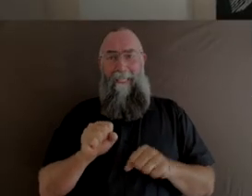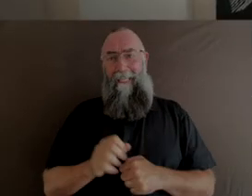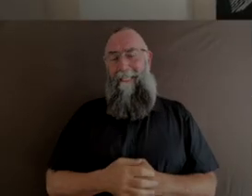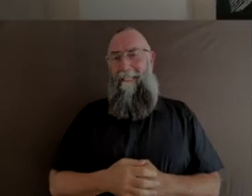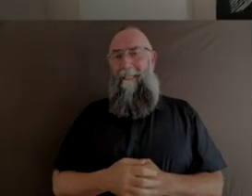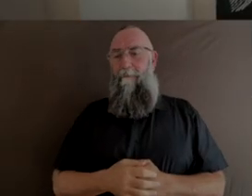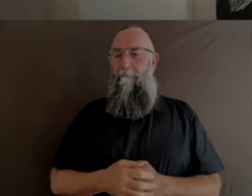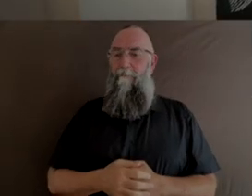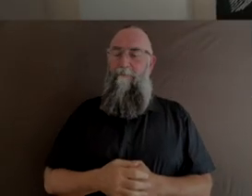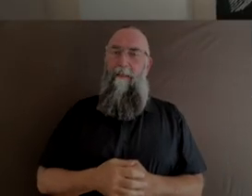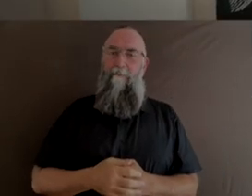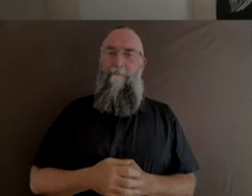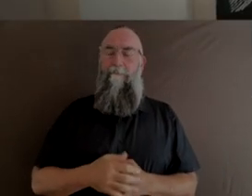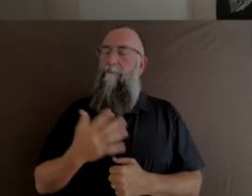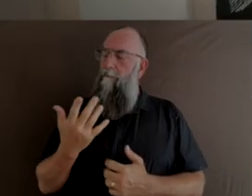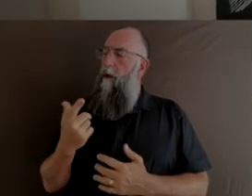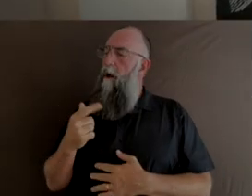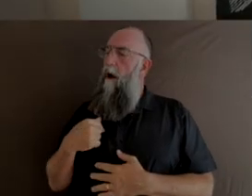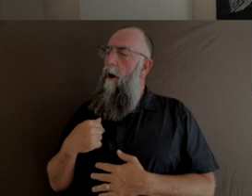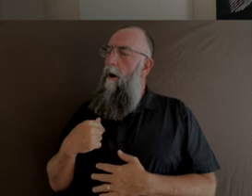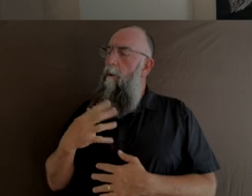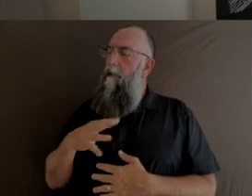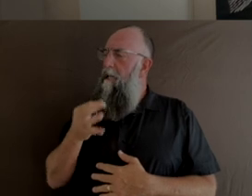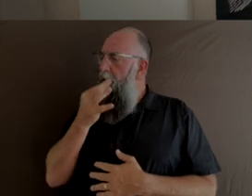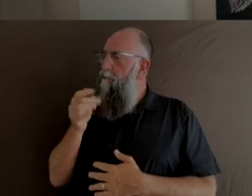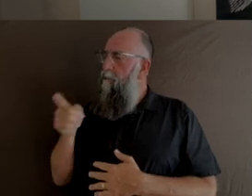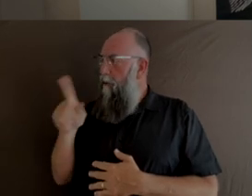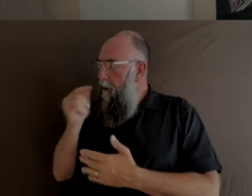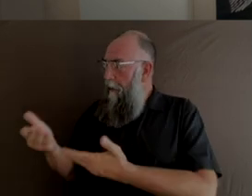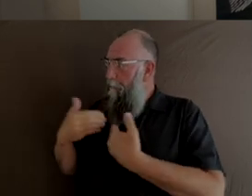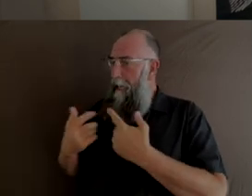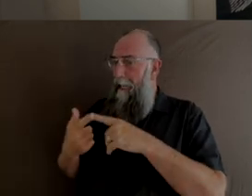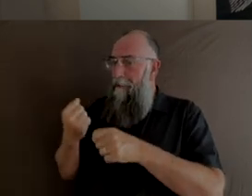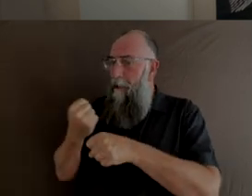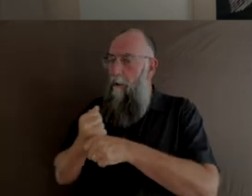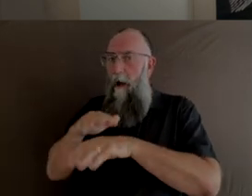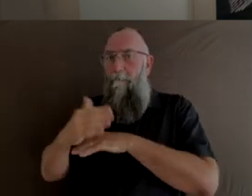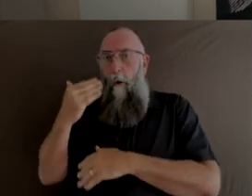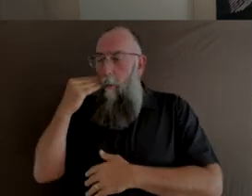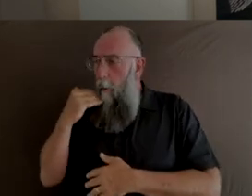without breaching anyone's confidence, sort of an example of maybe a woman or family that you've supported?